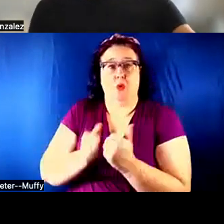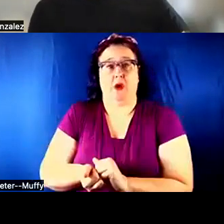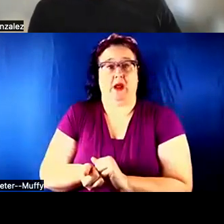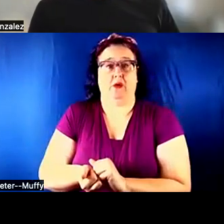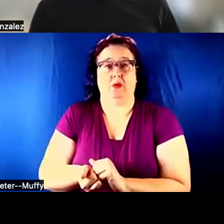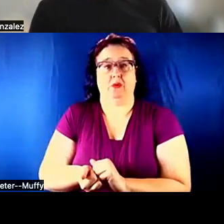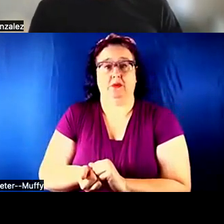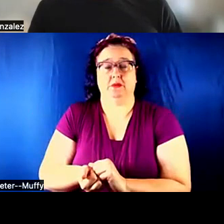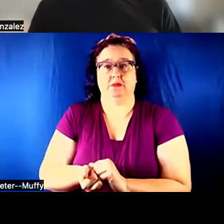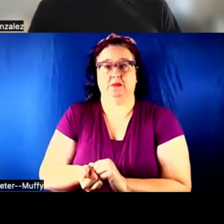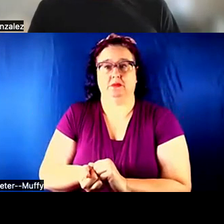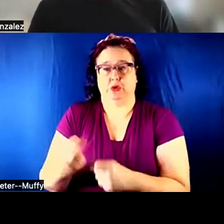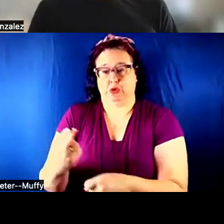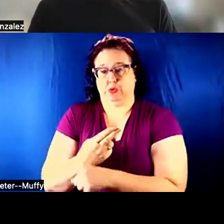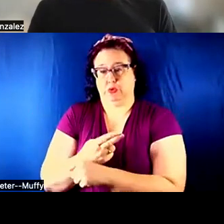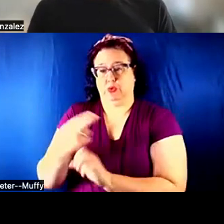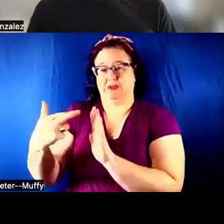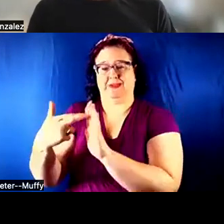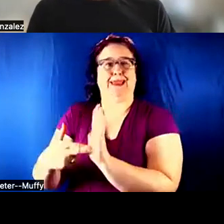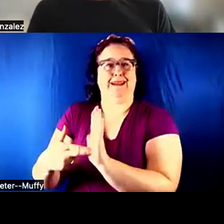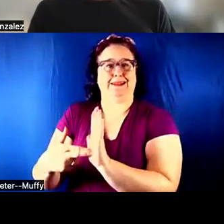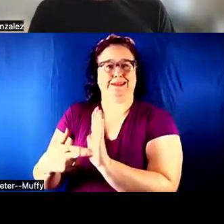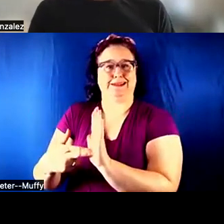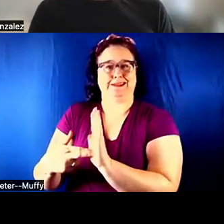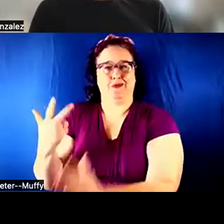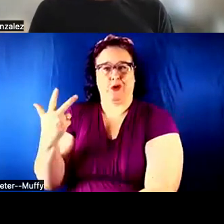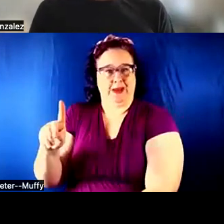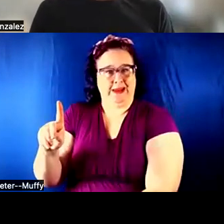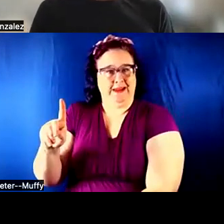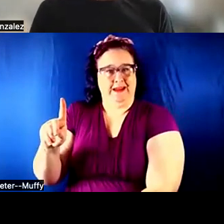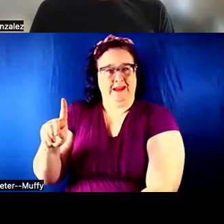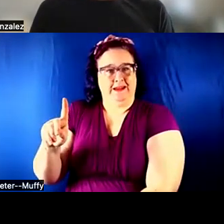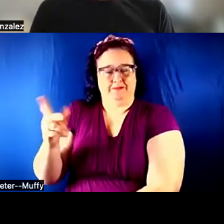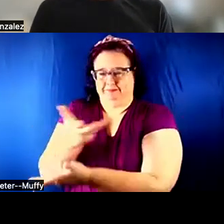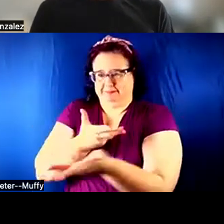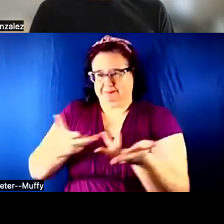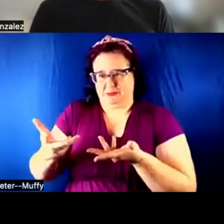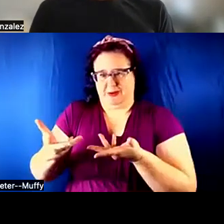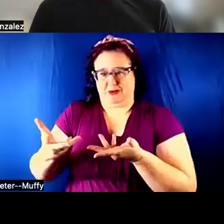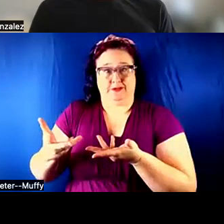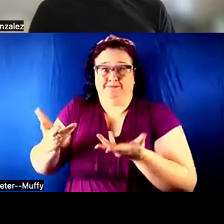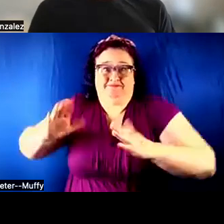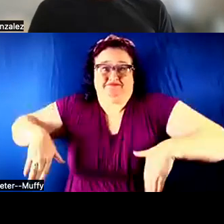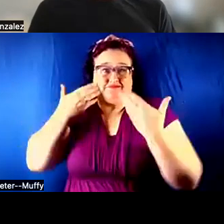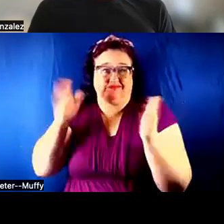APPLY THE GUIDELINES ON THE THREE-DAY INTERACTION PARADIGM. THAT IS WHAT RESEARCH IS FOR.